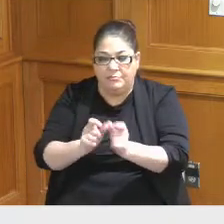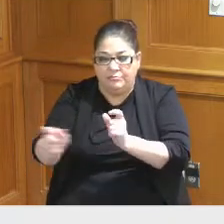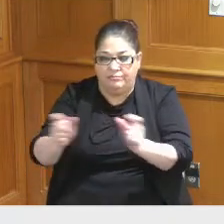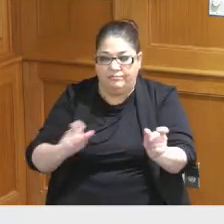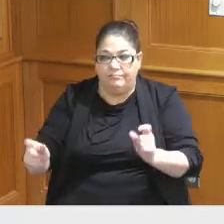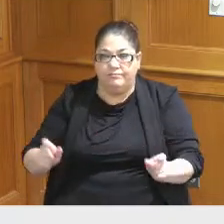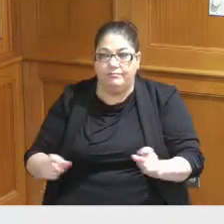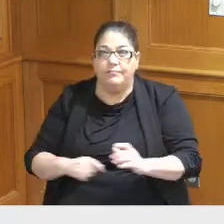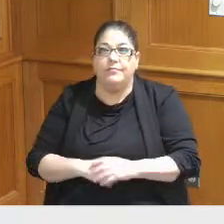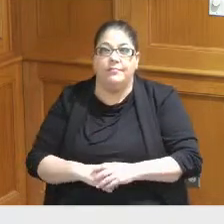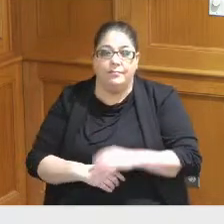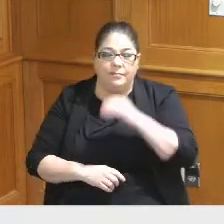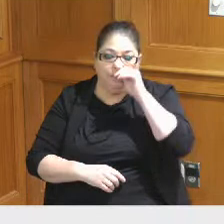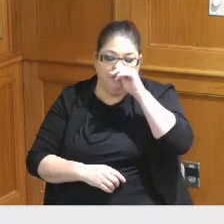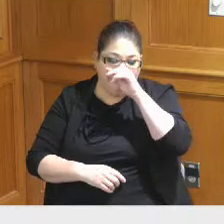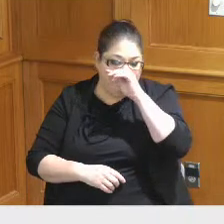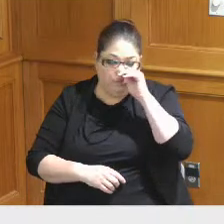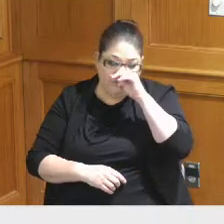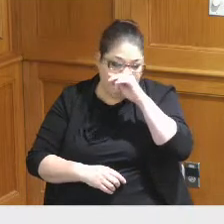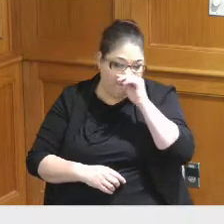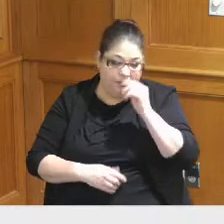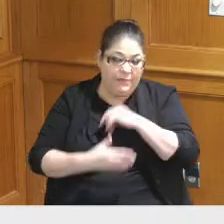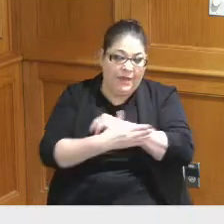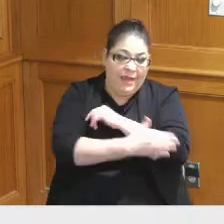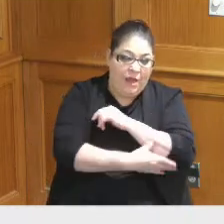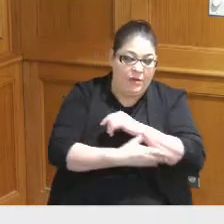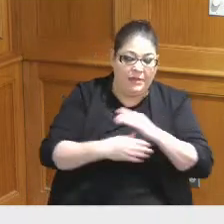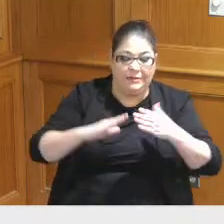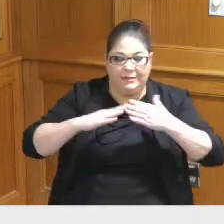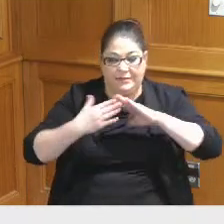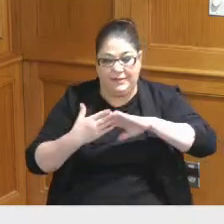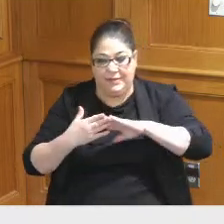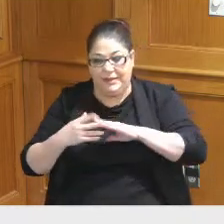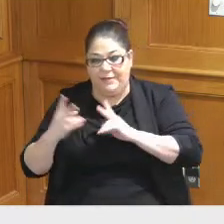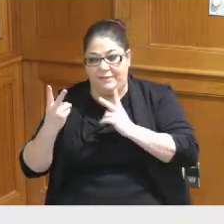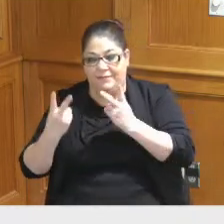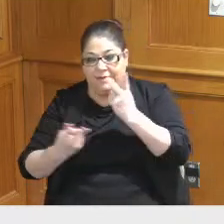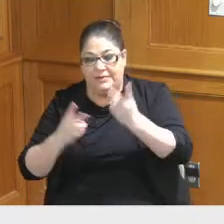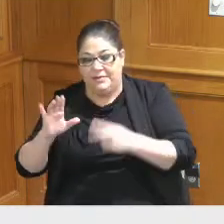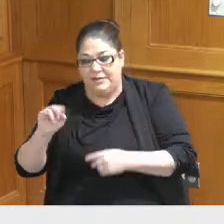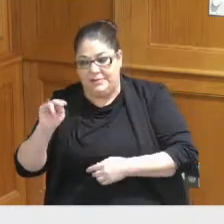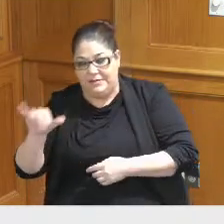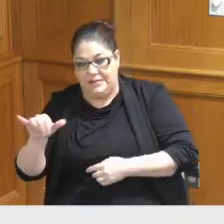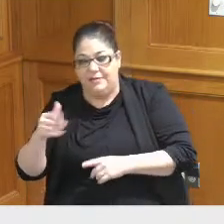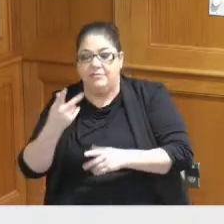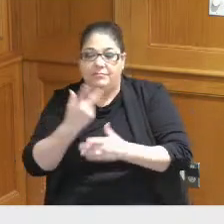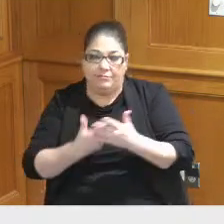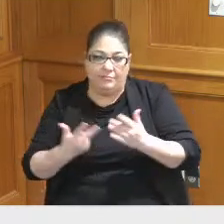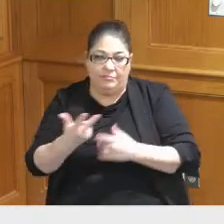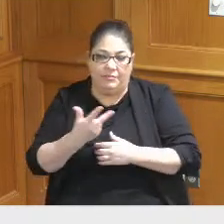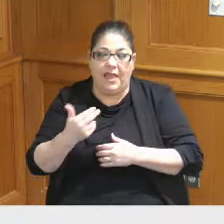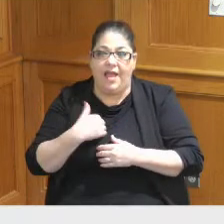so each of the County city and Visit Cincy have have certainly have needs Visit Cincy is